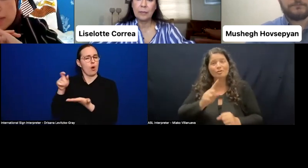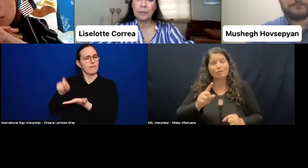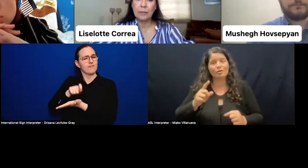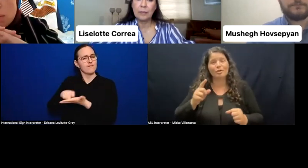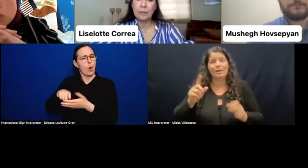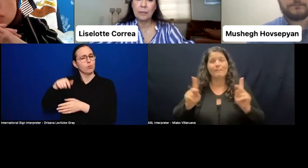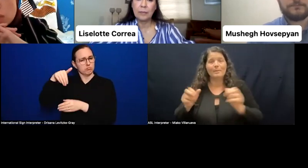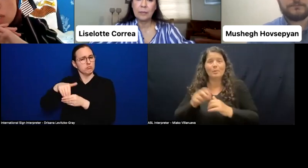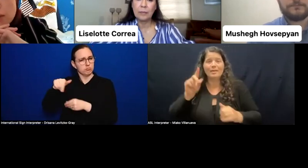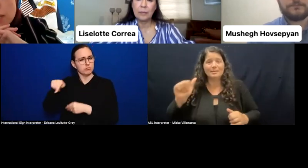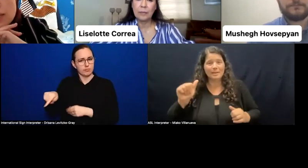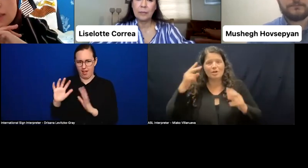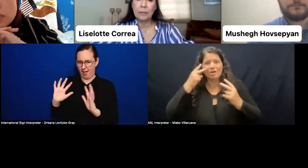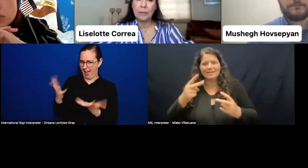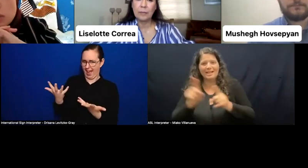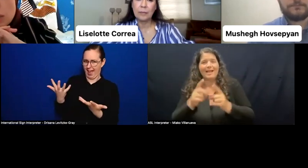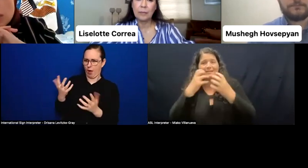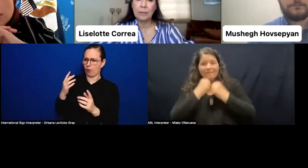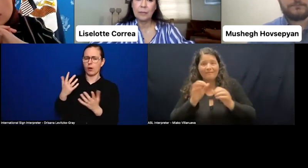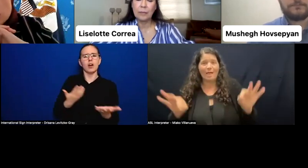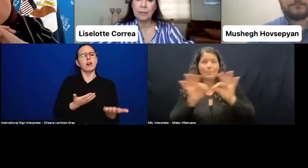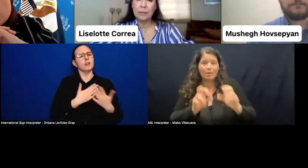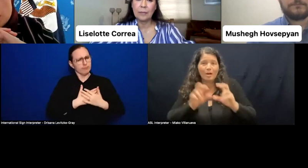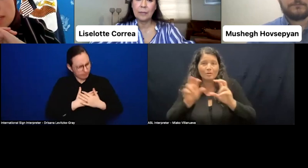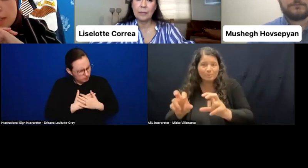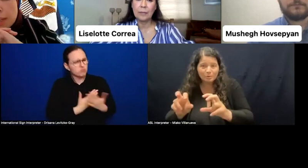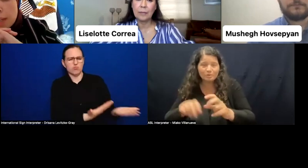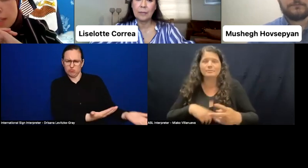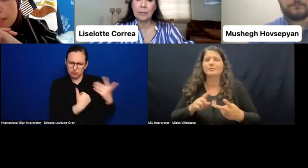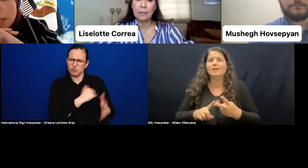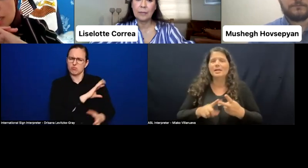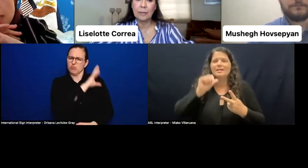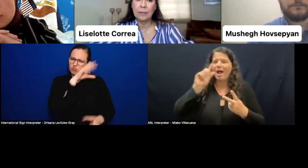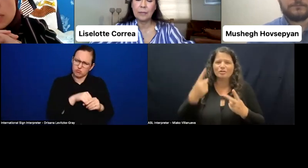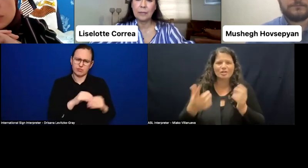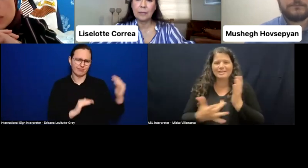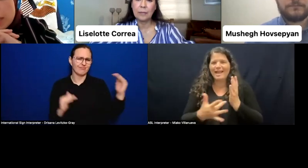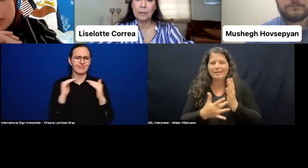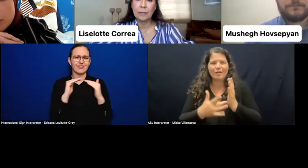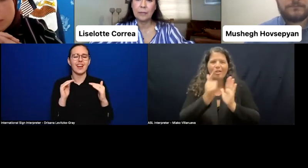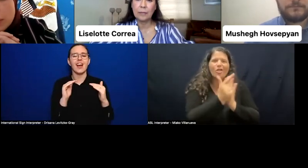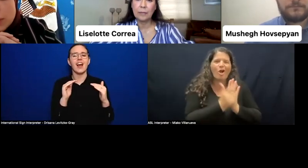How do we make sure we're not looking at the issue of inclusion just from a technical lens? And how do we keep this dialogue moving forward?